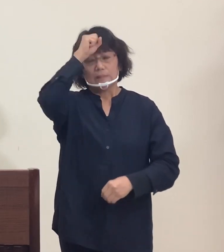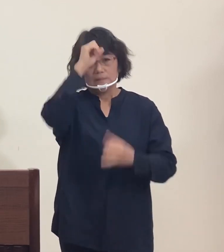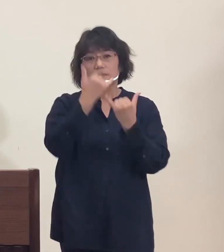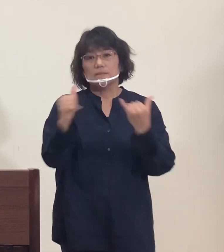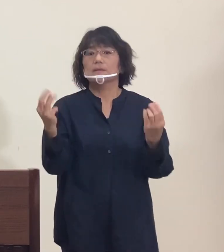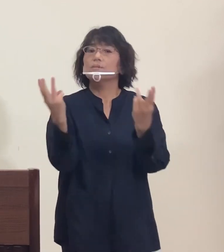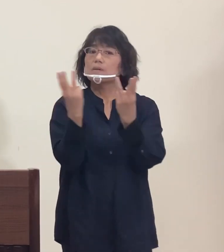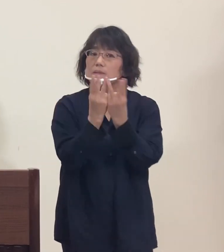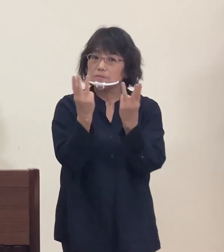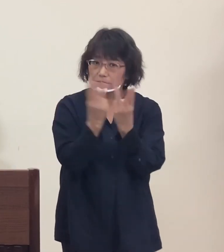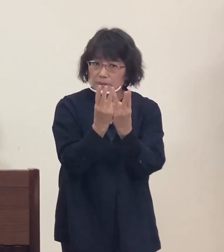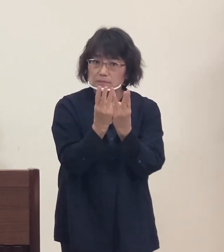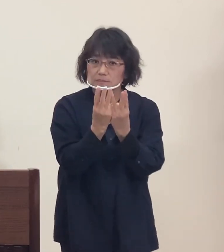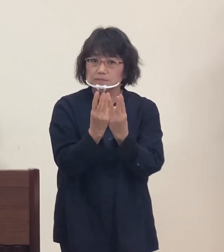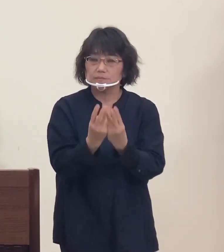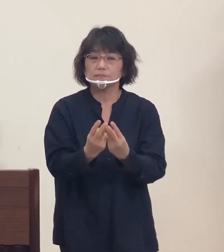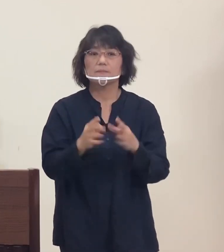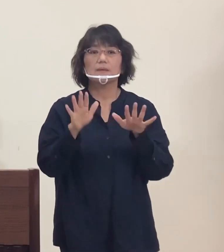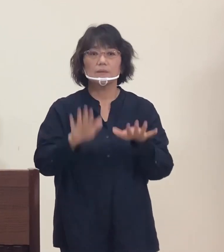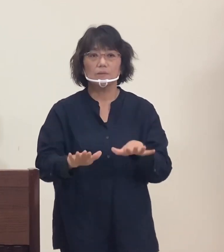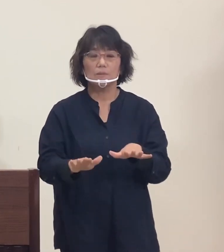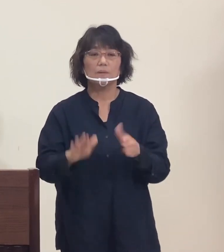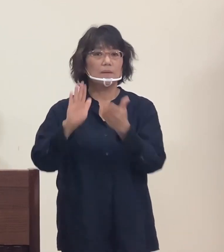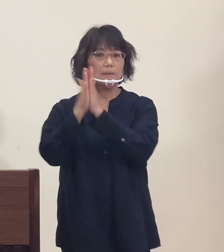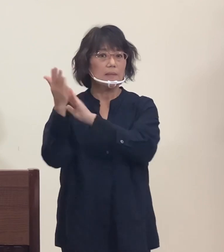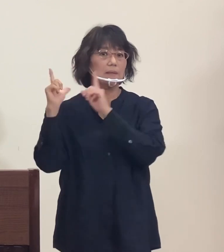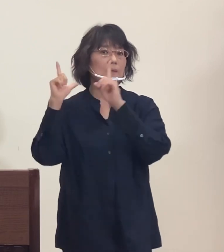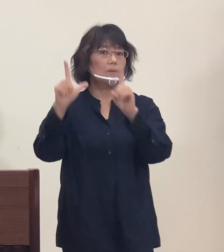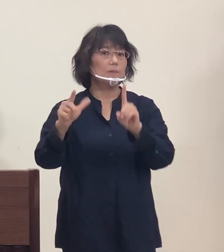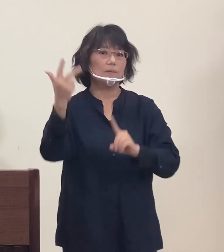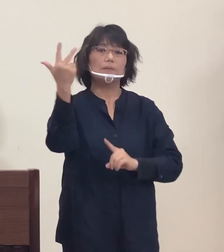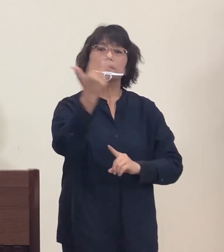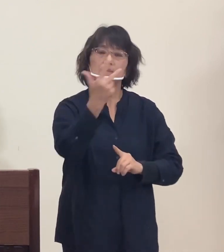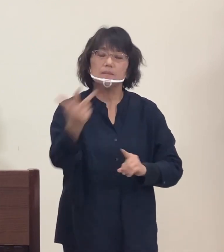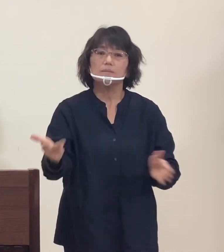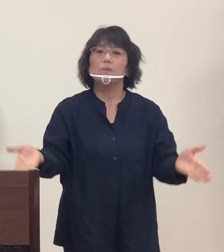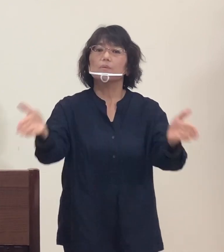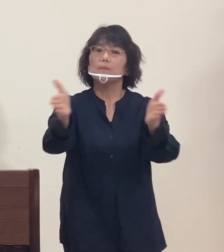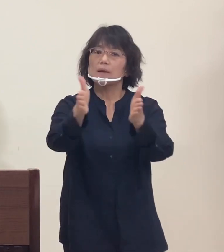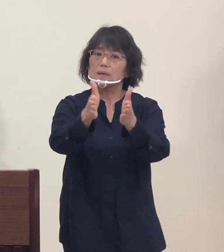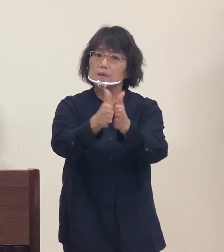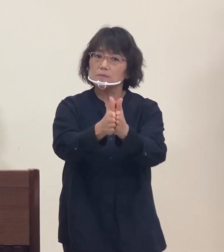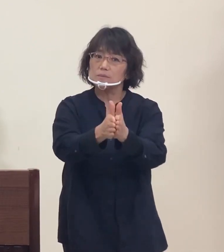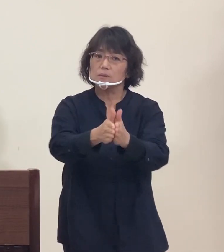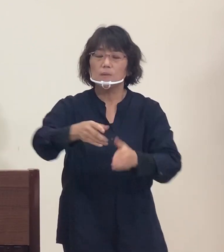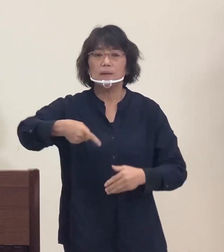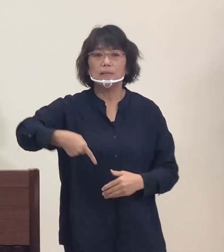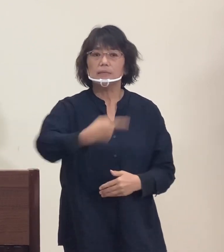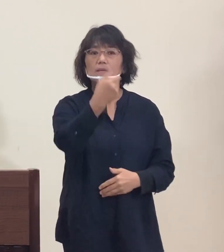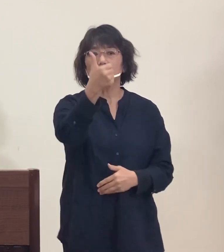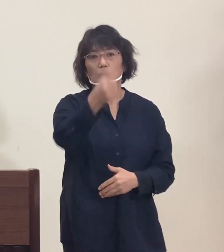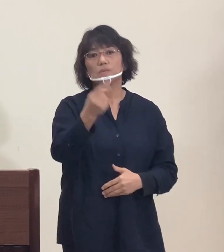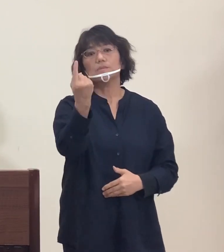including the 7 reported by Fukushima Pref. today, is a total of 151 people.